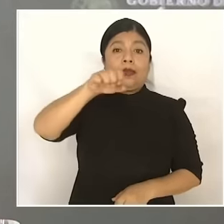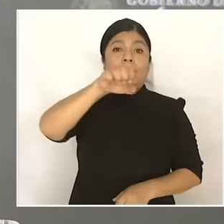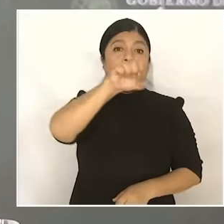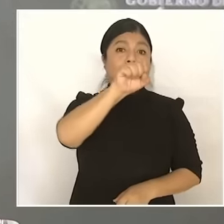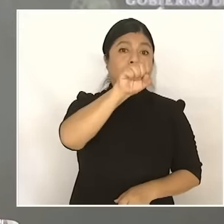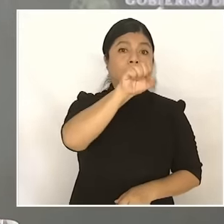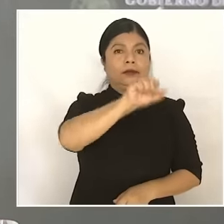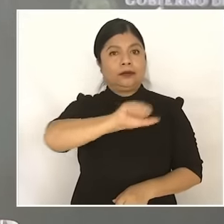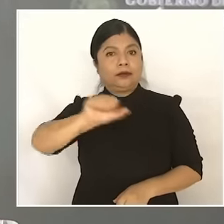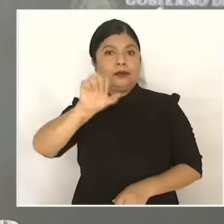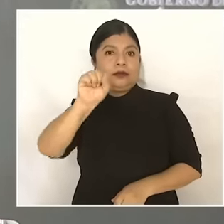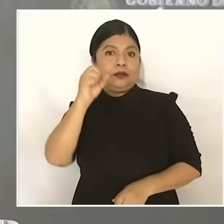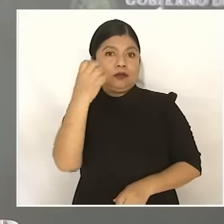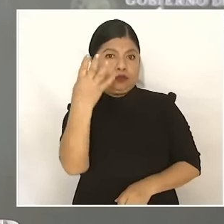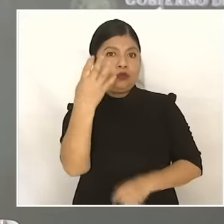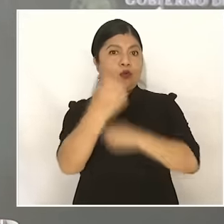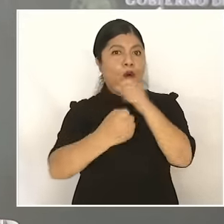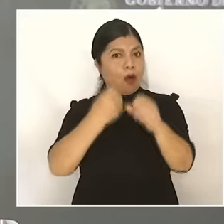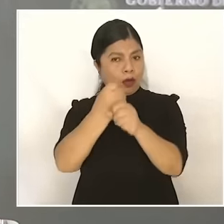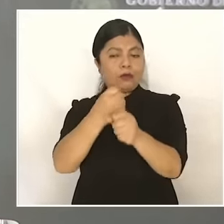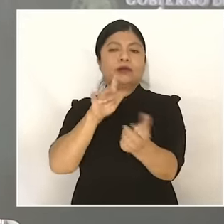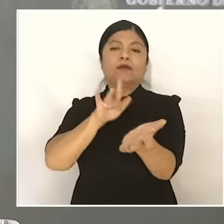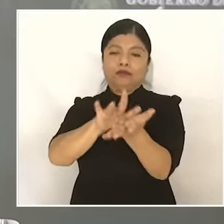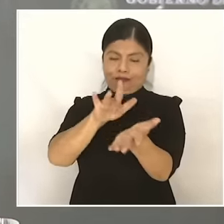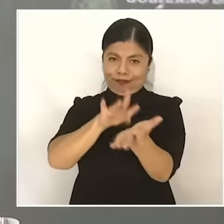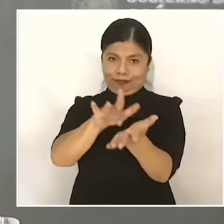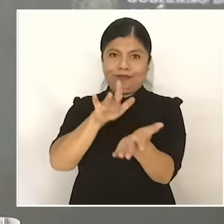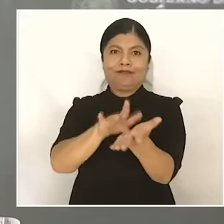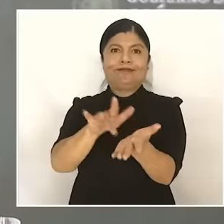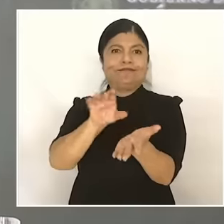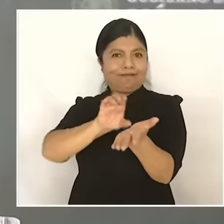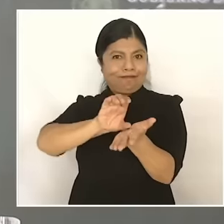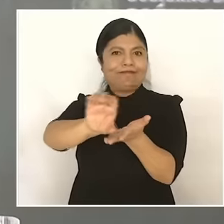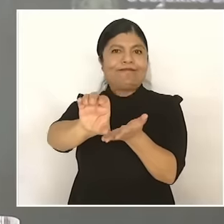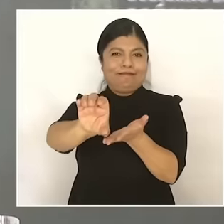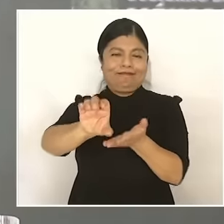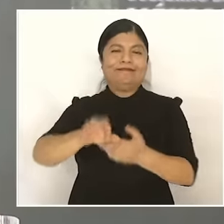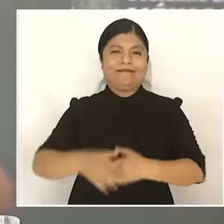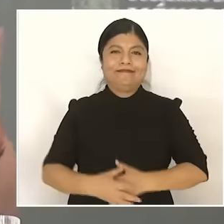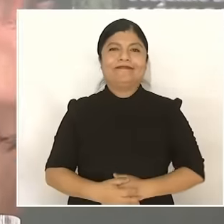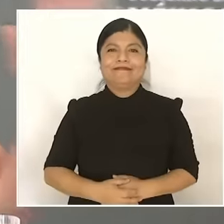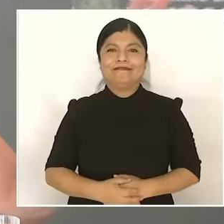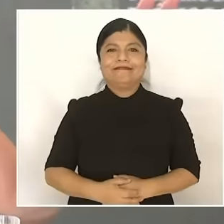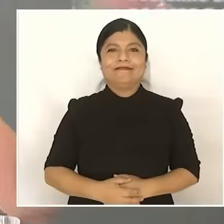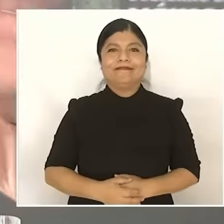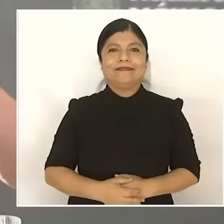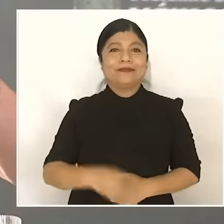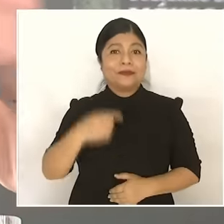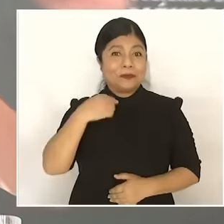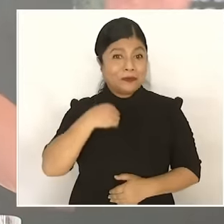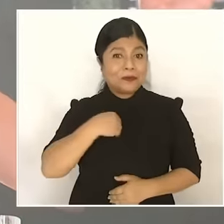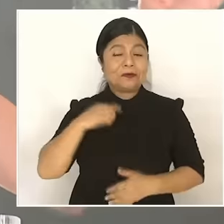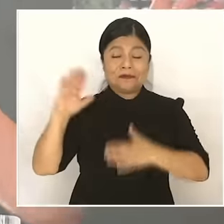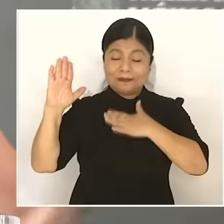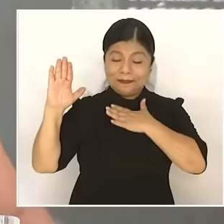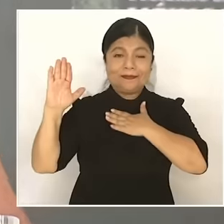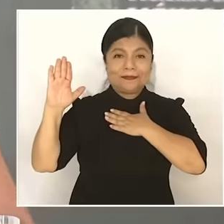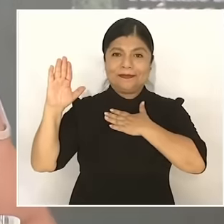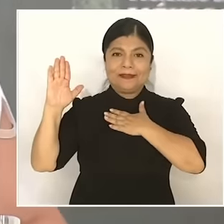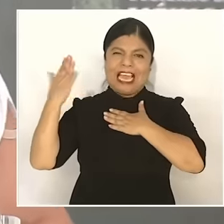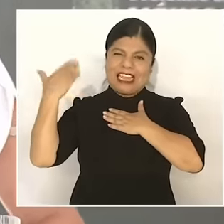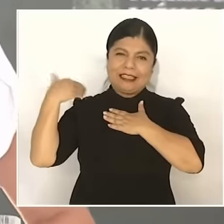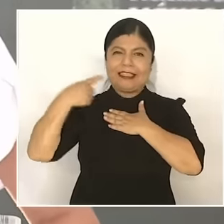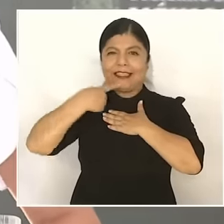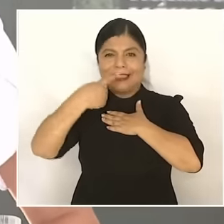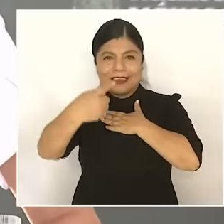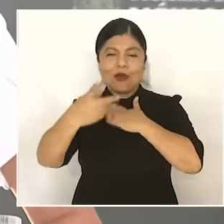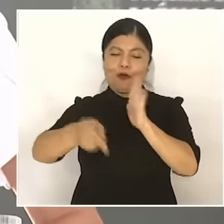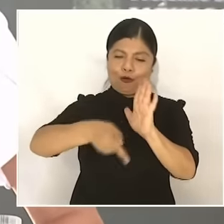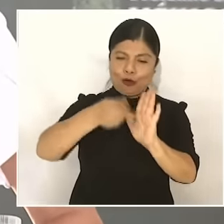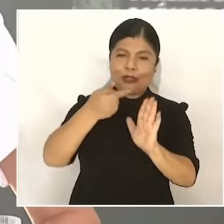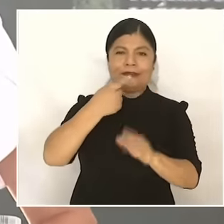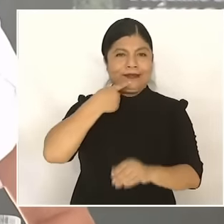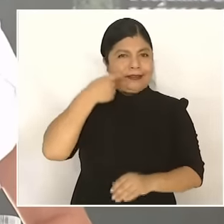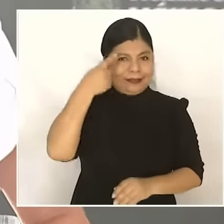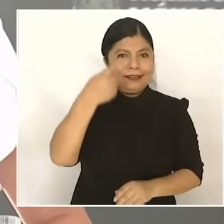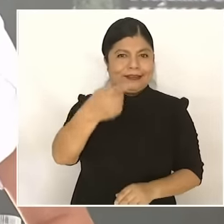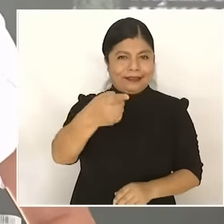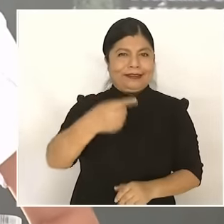age I always say This but it must be said because there are men who say